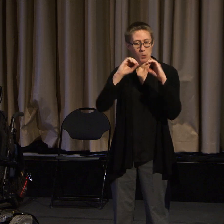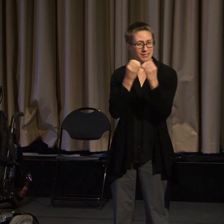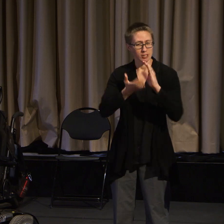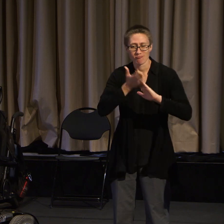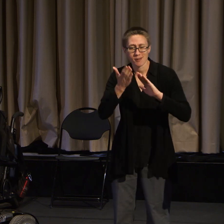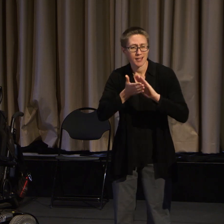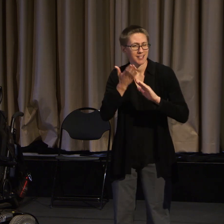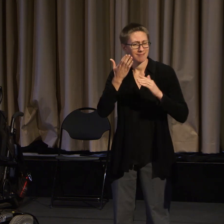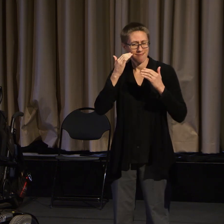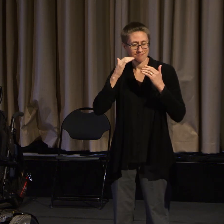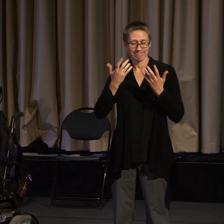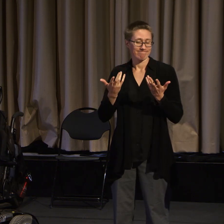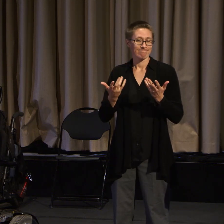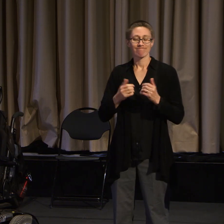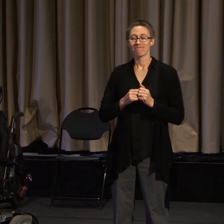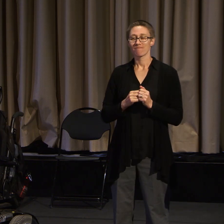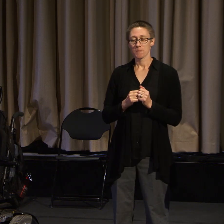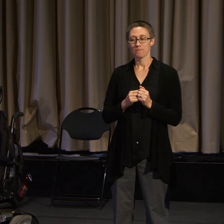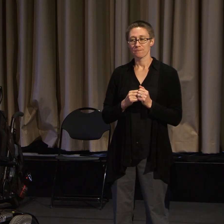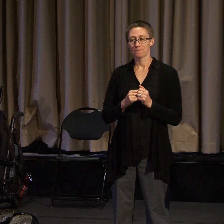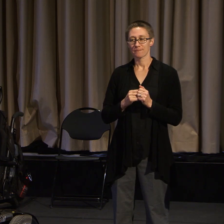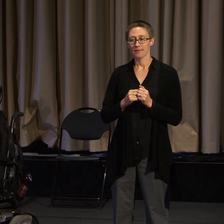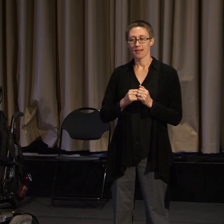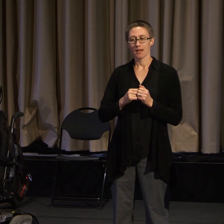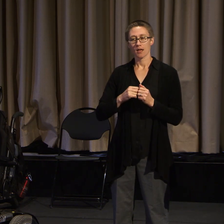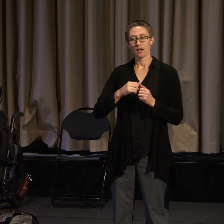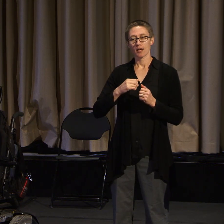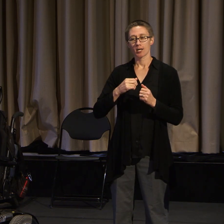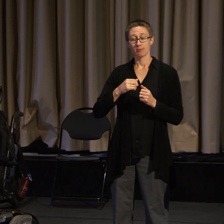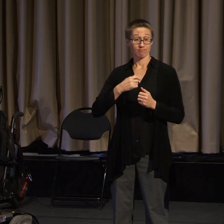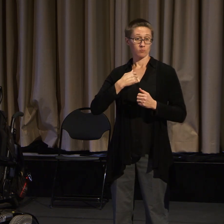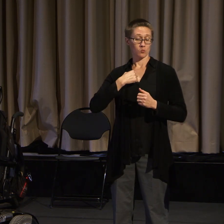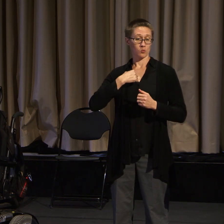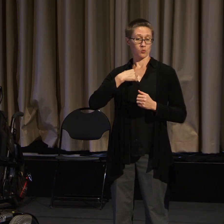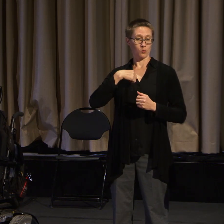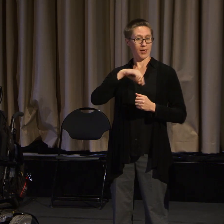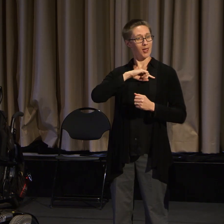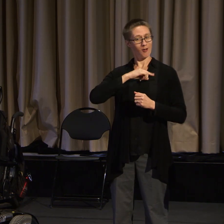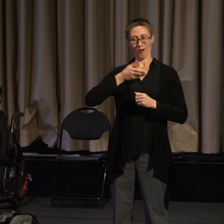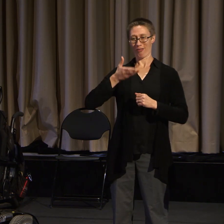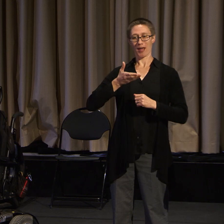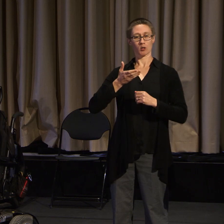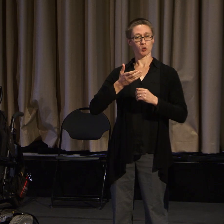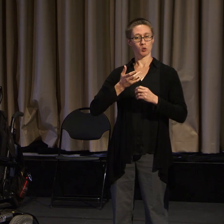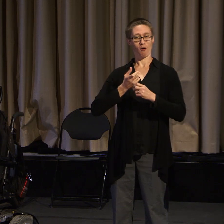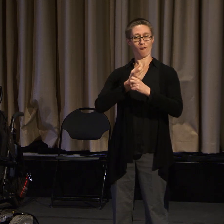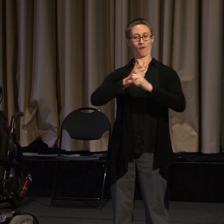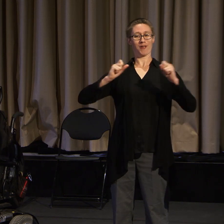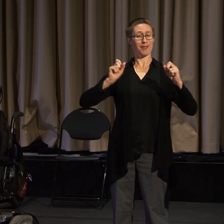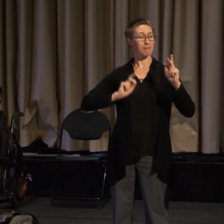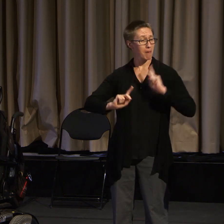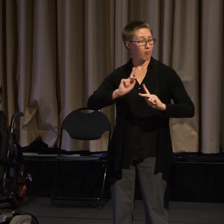we exist to free our people and to fight for disability rights.